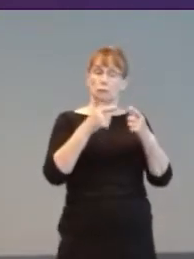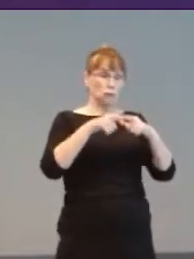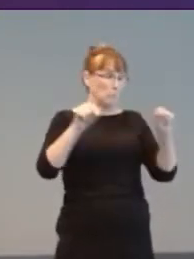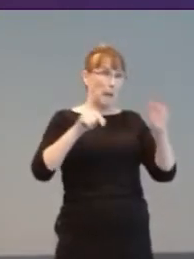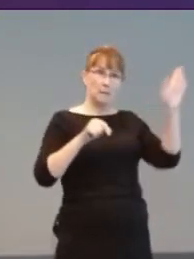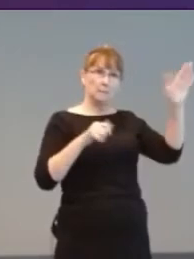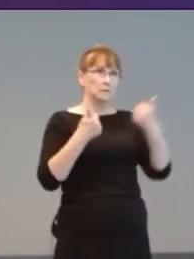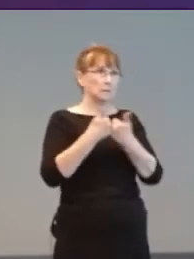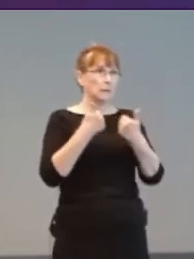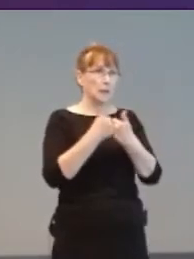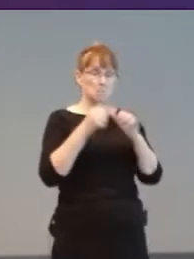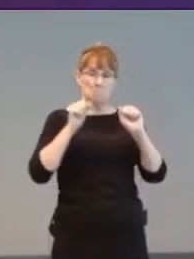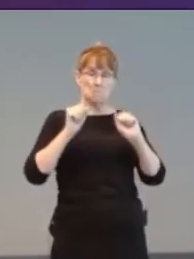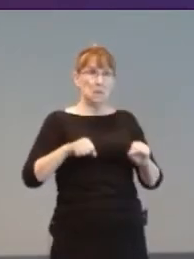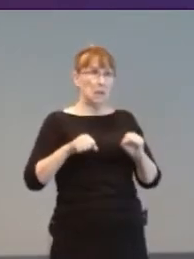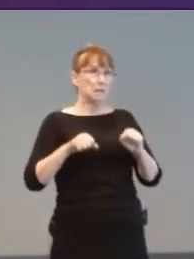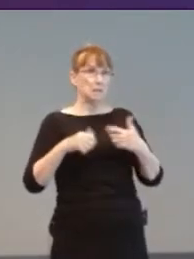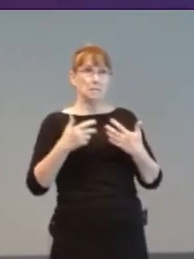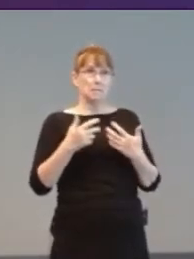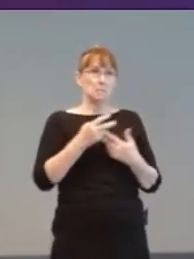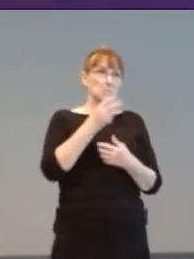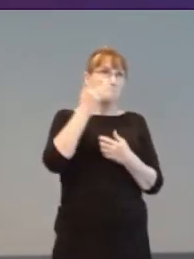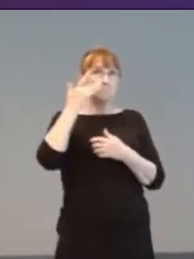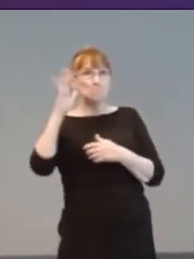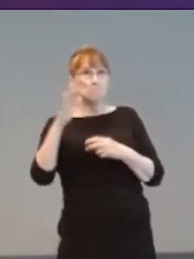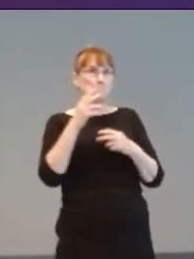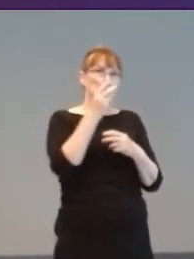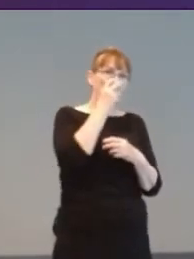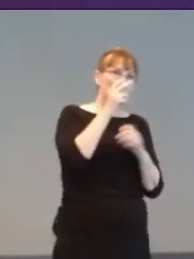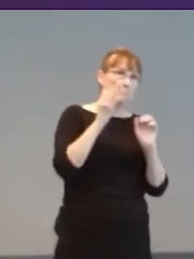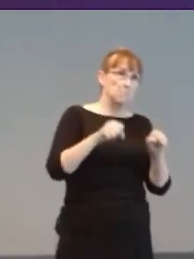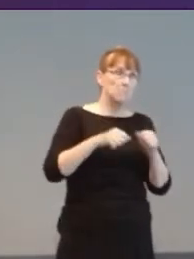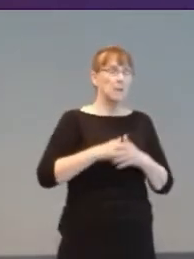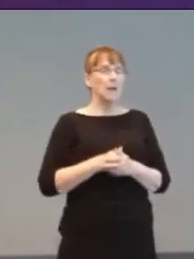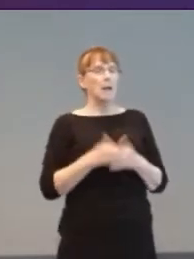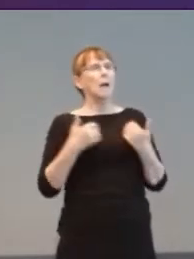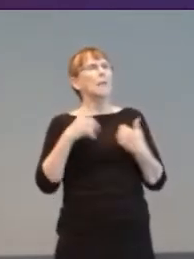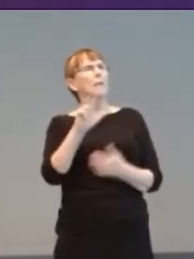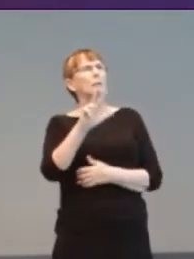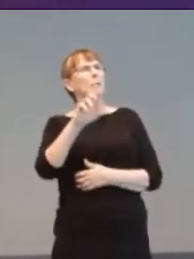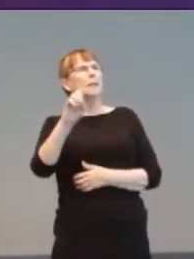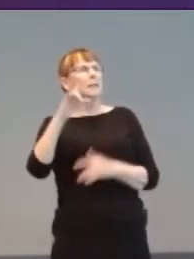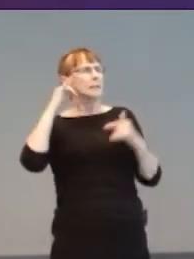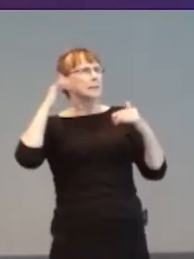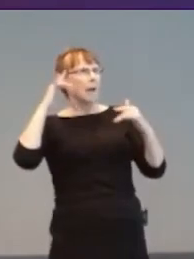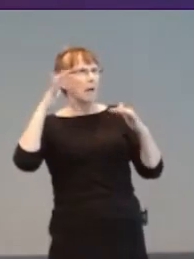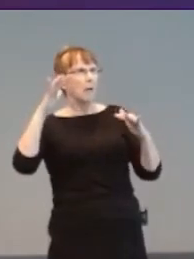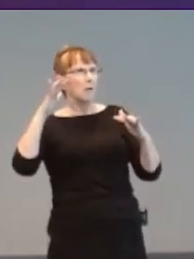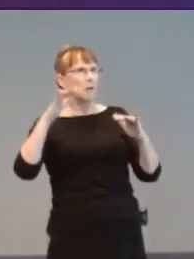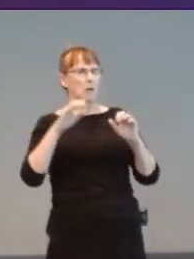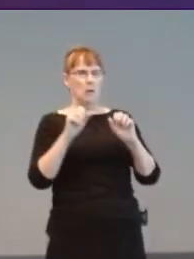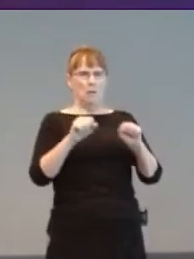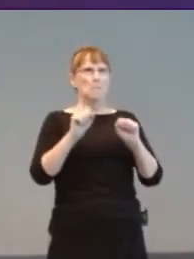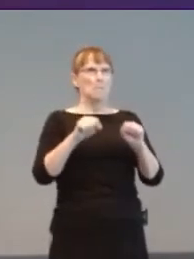3D sound with sonar effects made it possible to gauge and battle the threats around you.